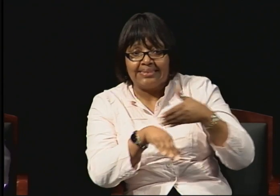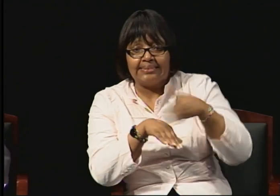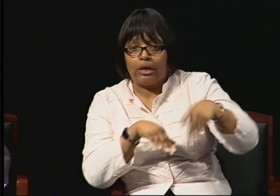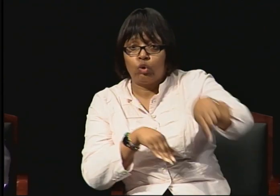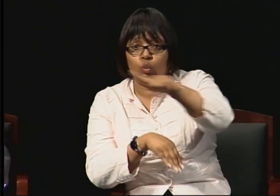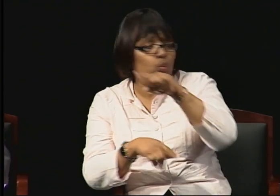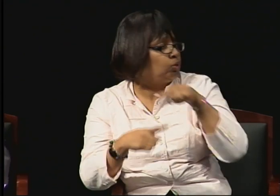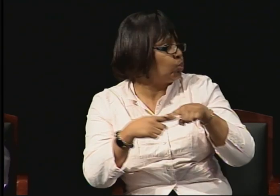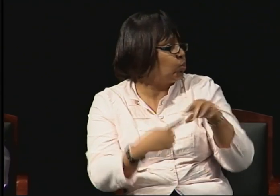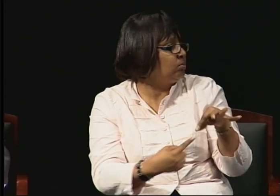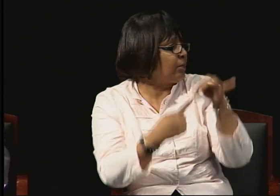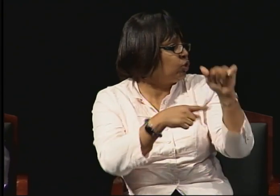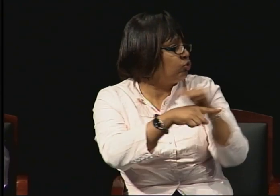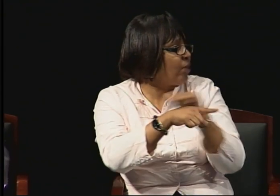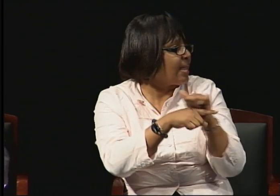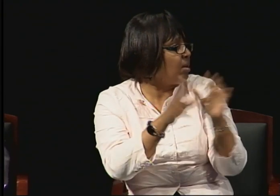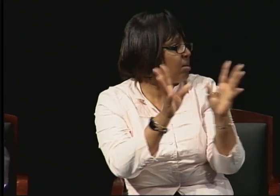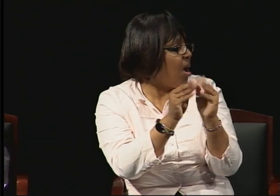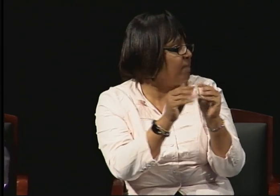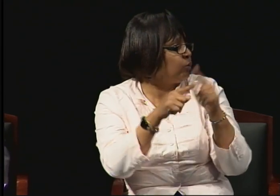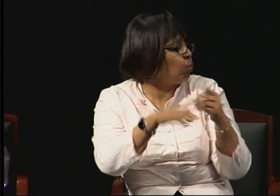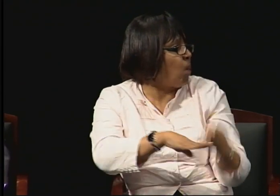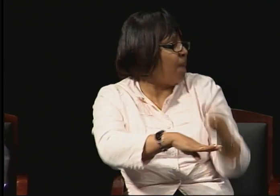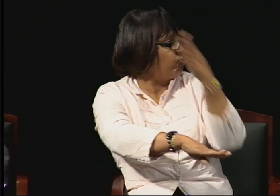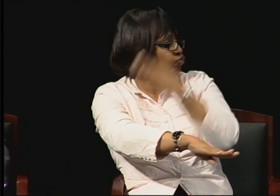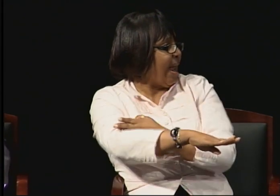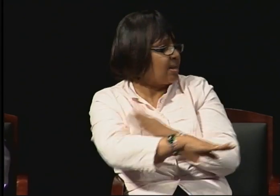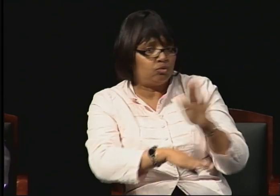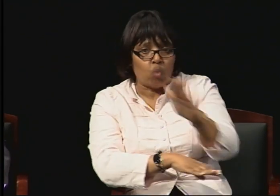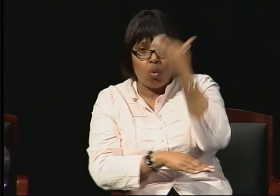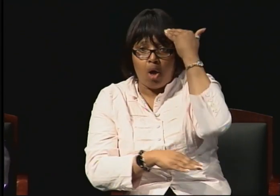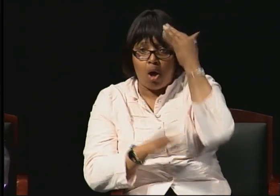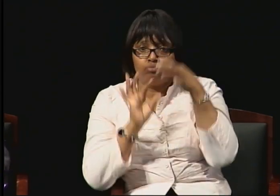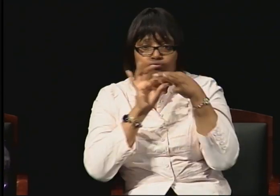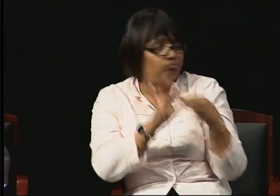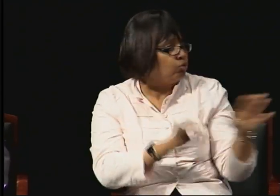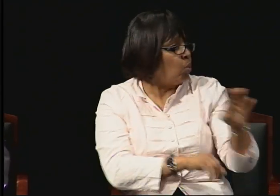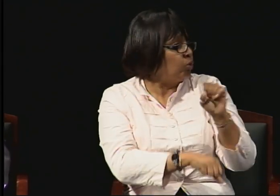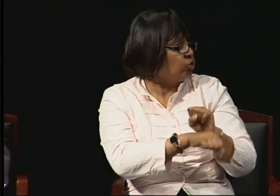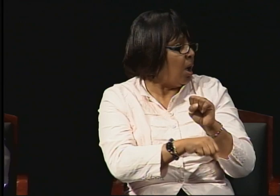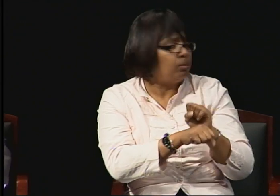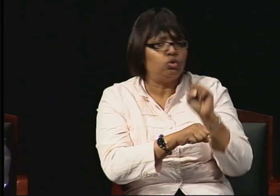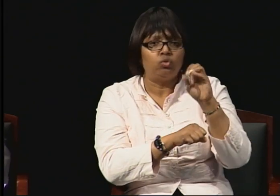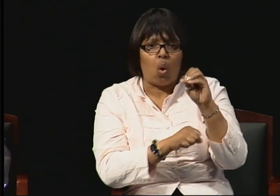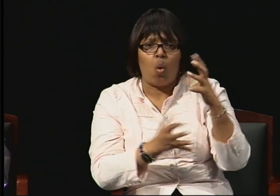you can often get money to support you. That was how I was able to get money to get